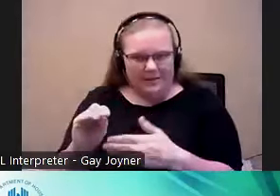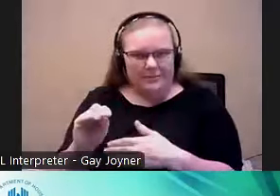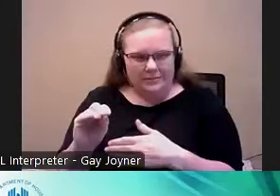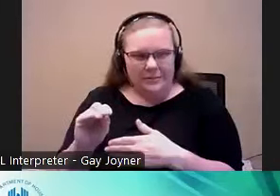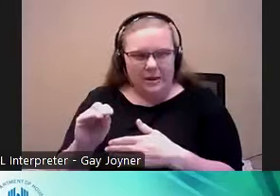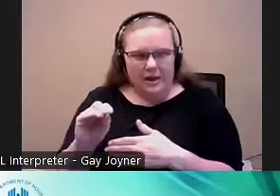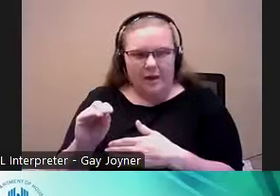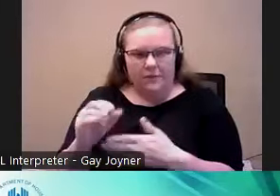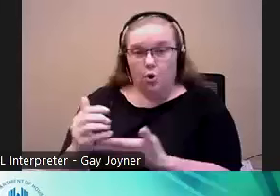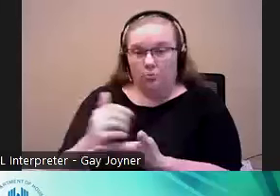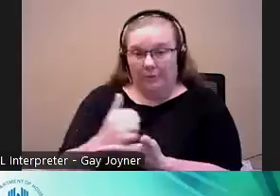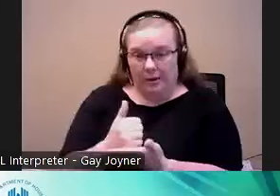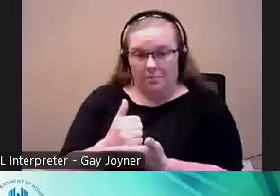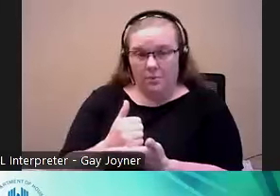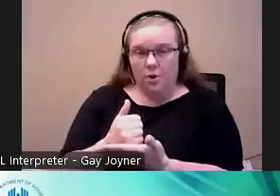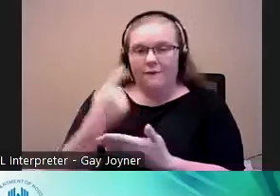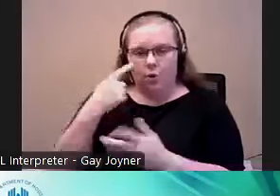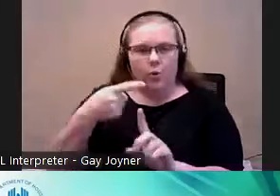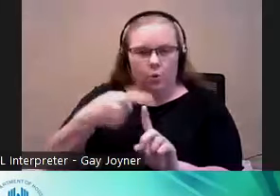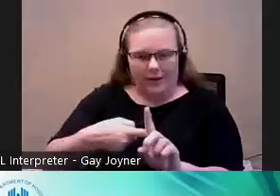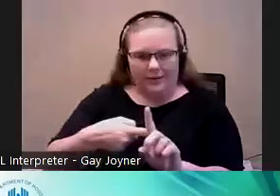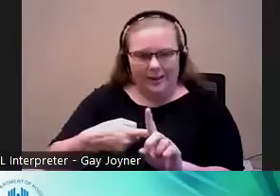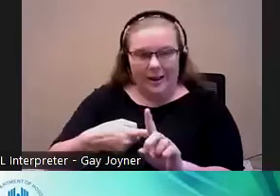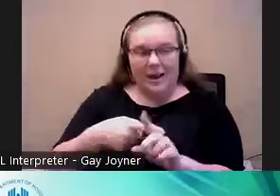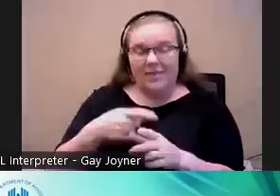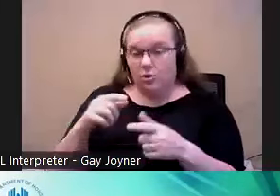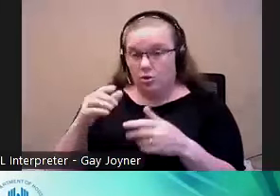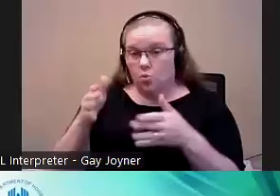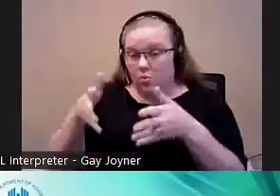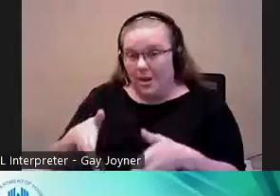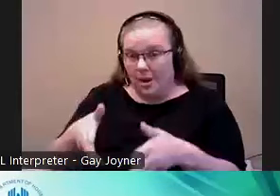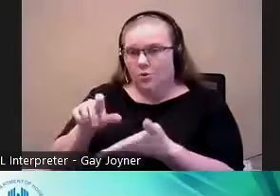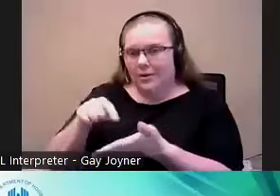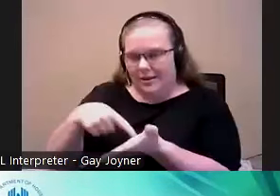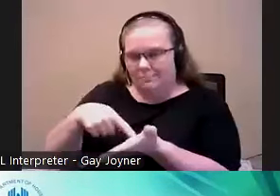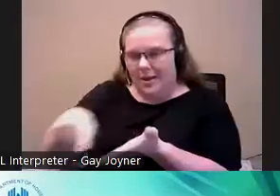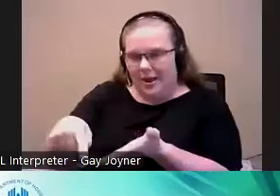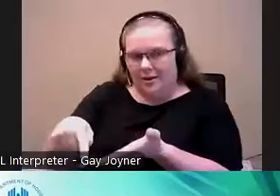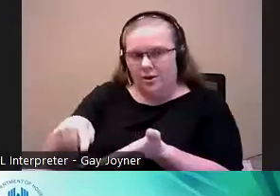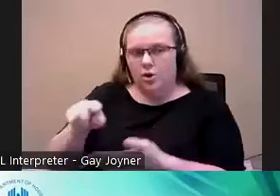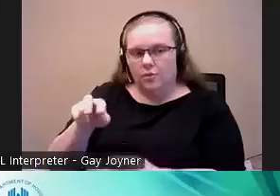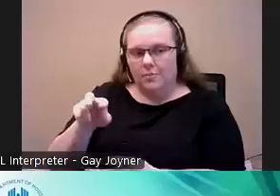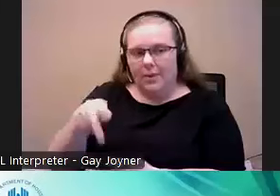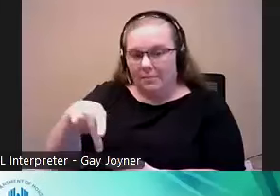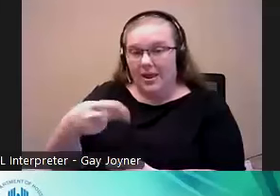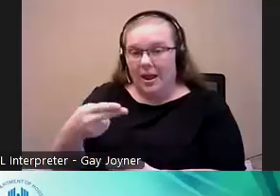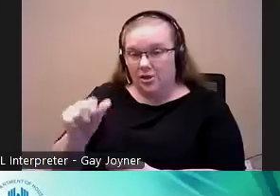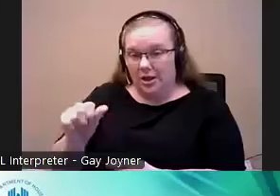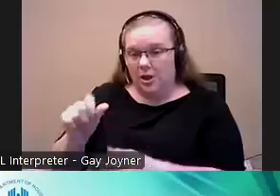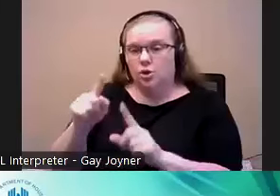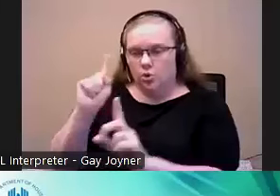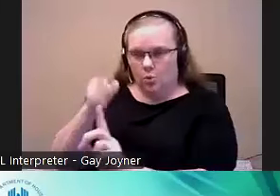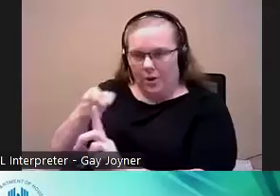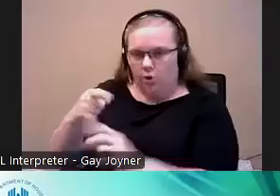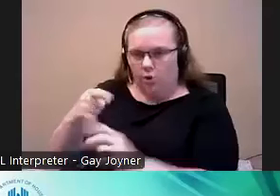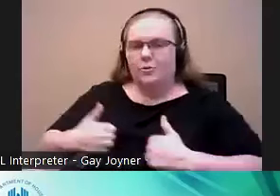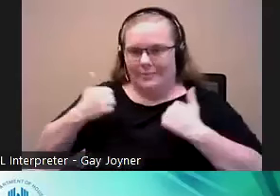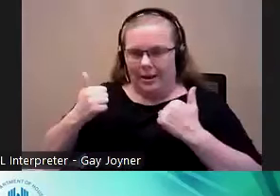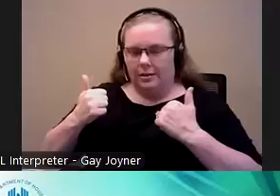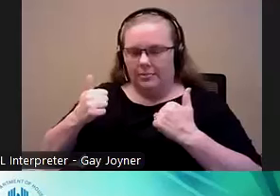HCV program. The remainder is paid by the PHA directly to the landlord. Next slide.